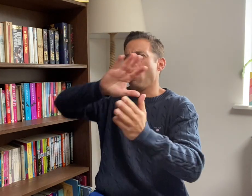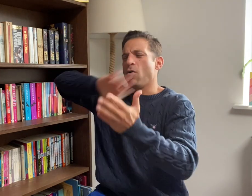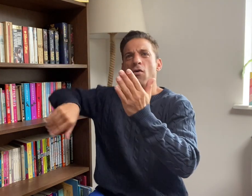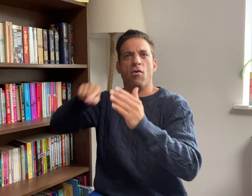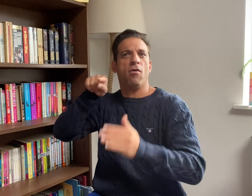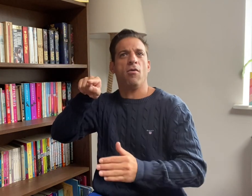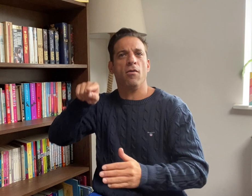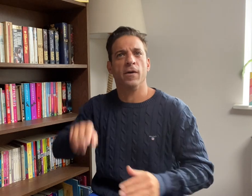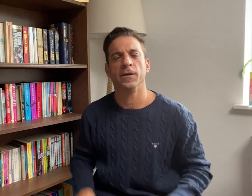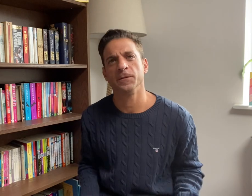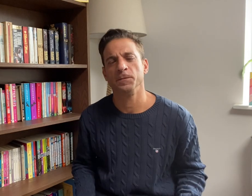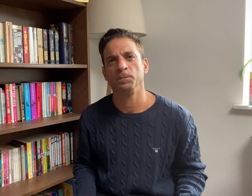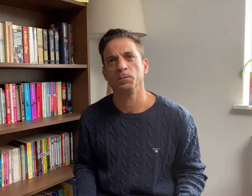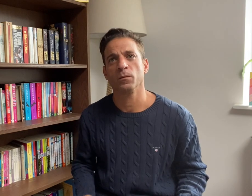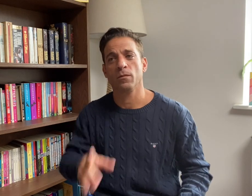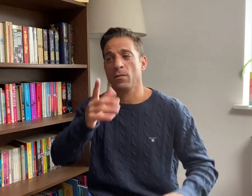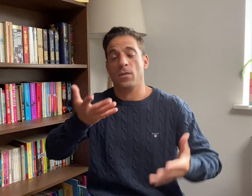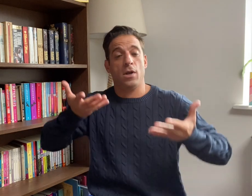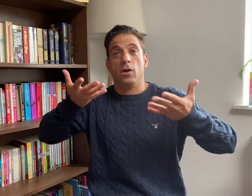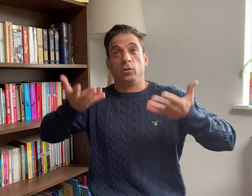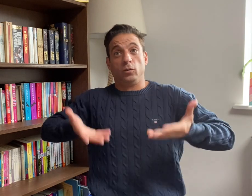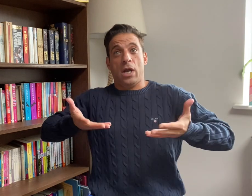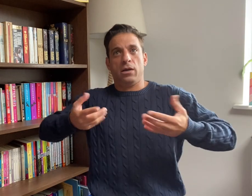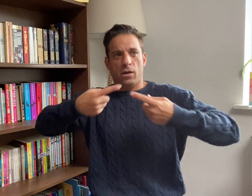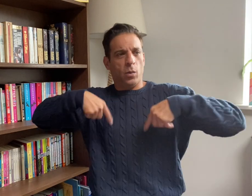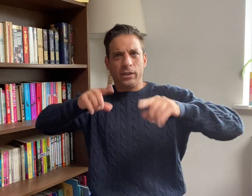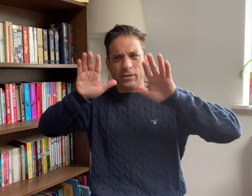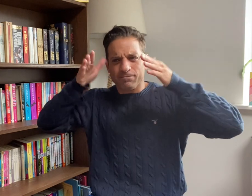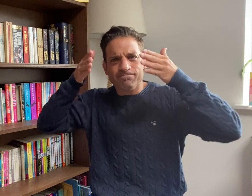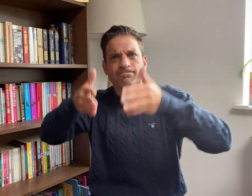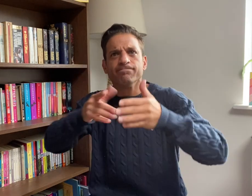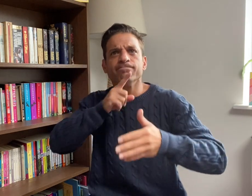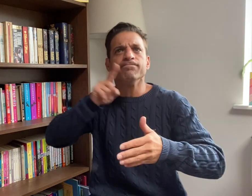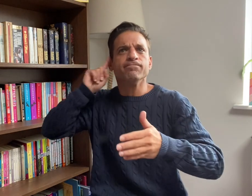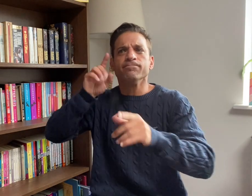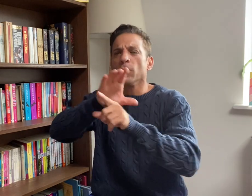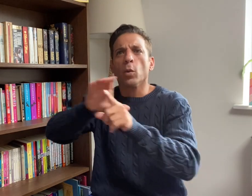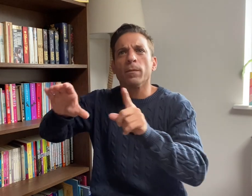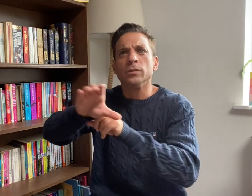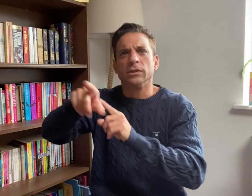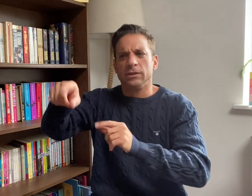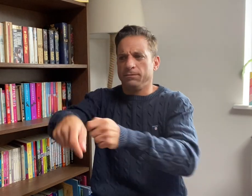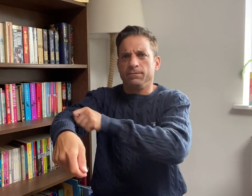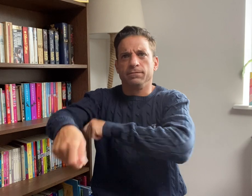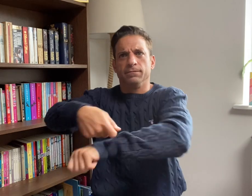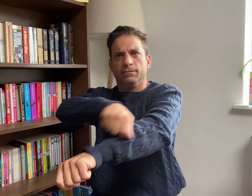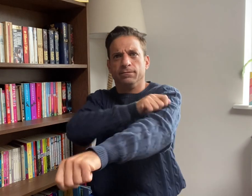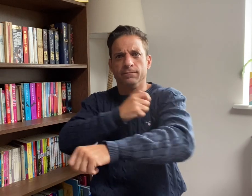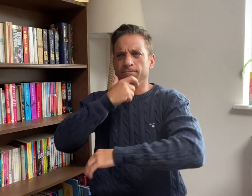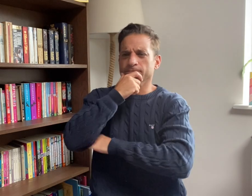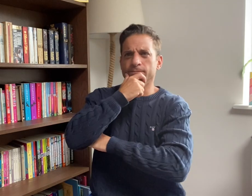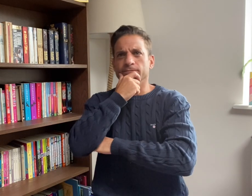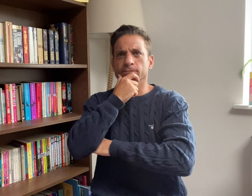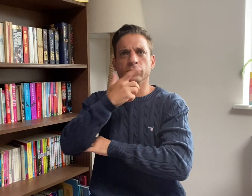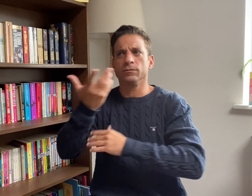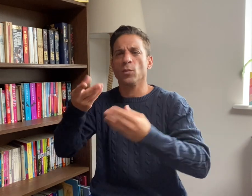of interpreters on TV by having Deaf interpreters alongside